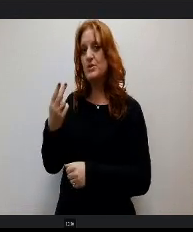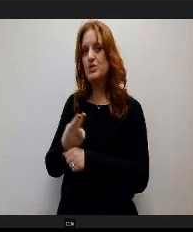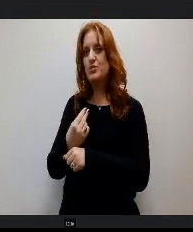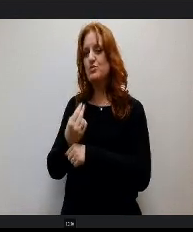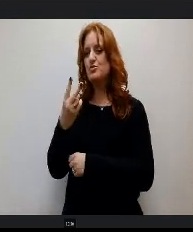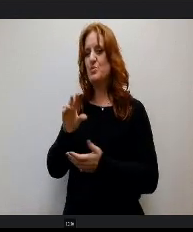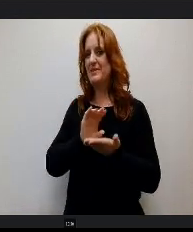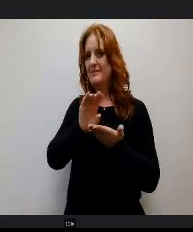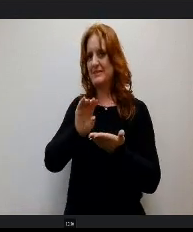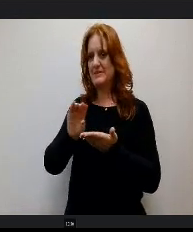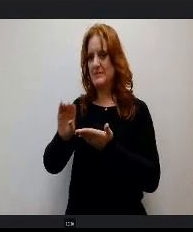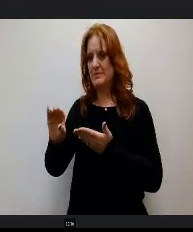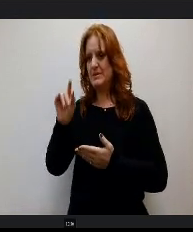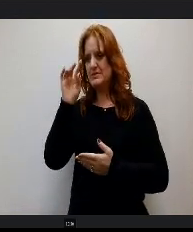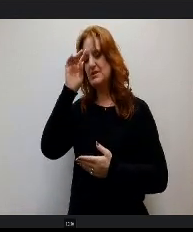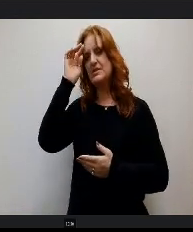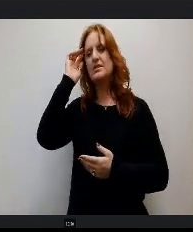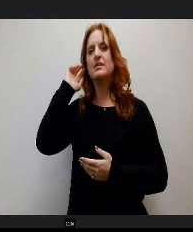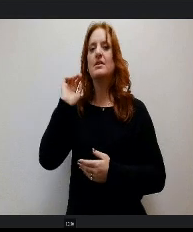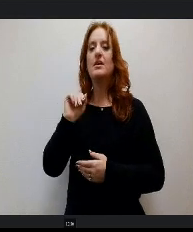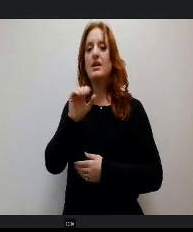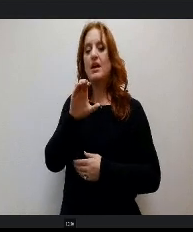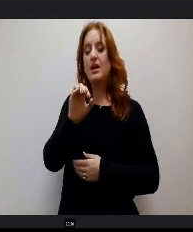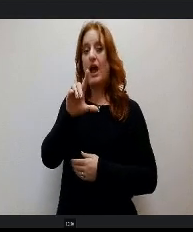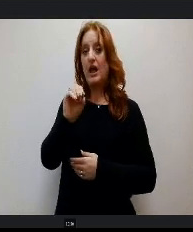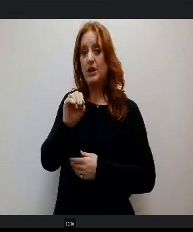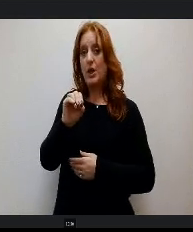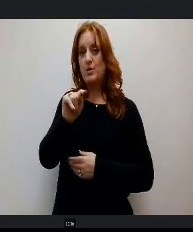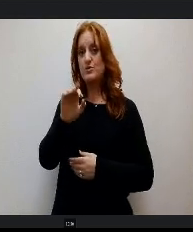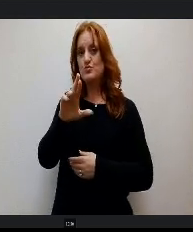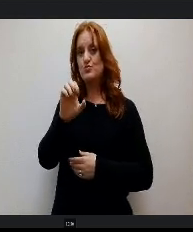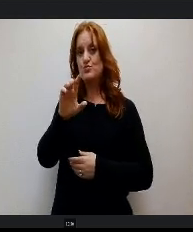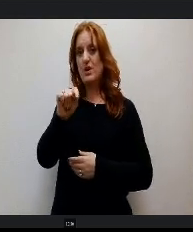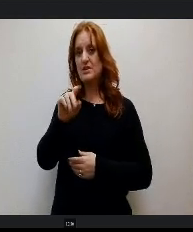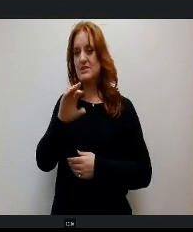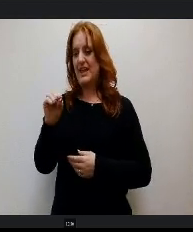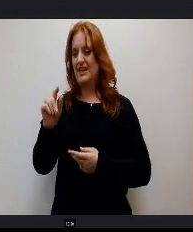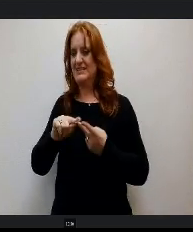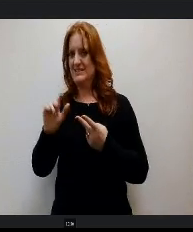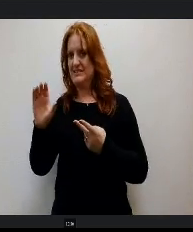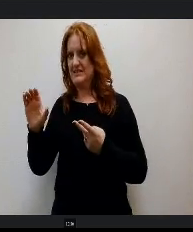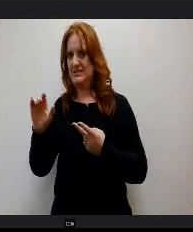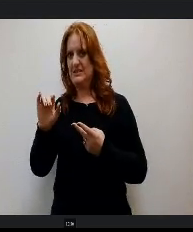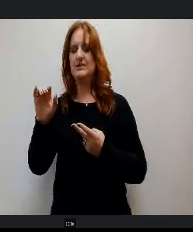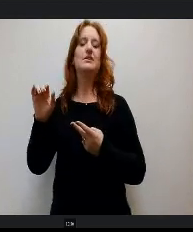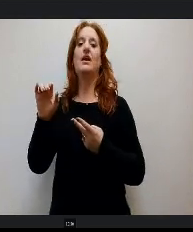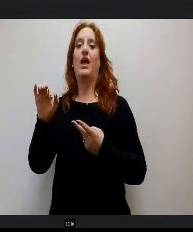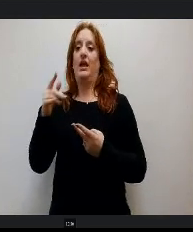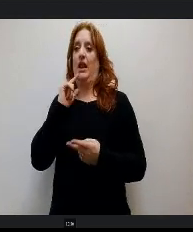Kalo Trust and C Sip. If folks didn't know that I'm going to to be honest before I got into this role of CFO, I'm not sure that I would